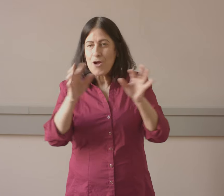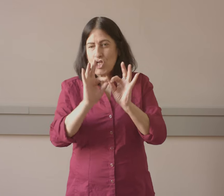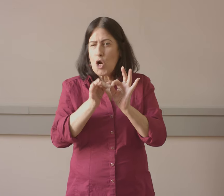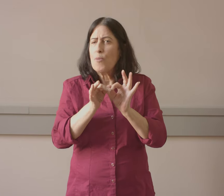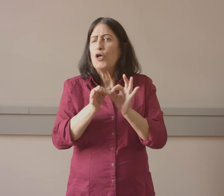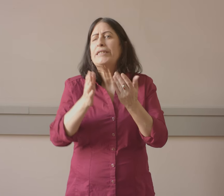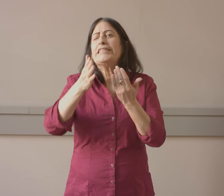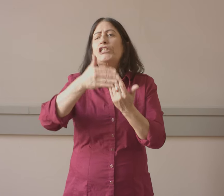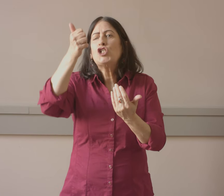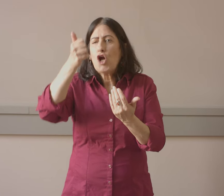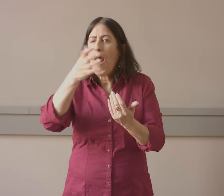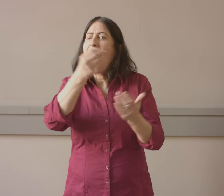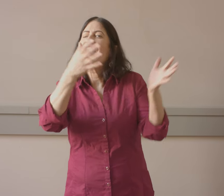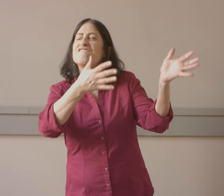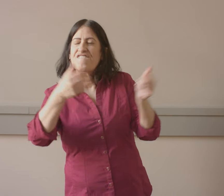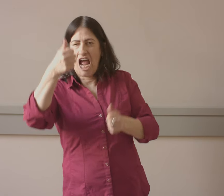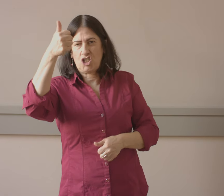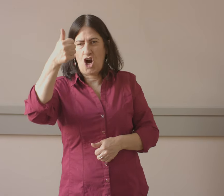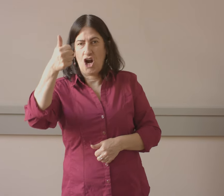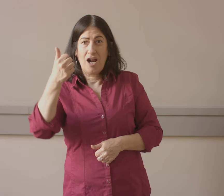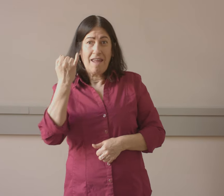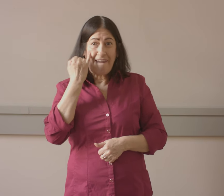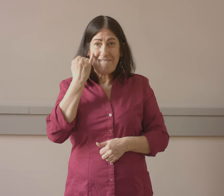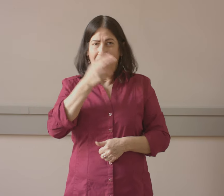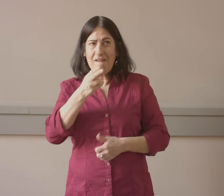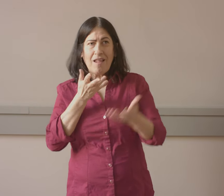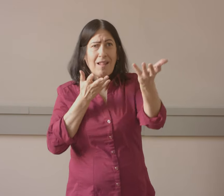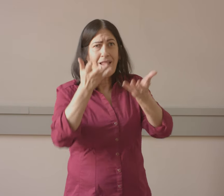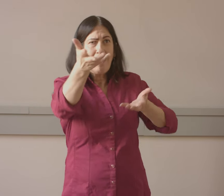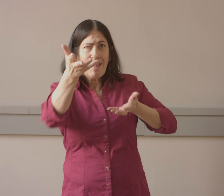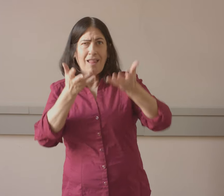do need access to language through an interpreter. And it's faster, more